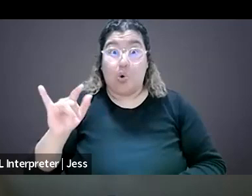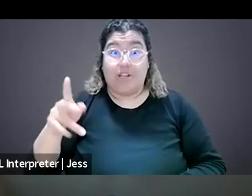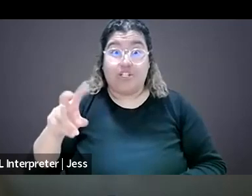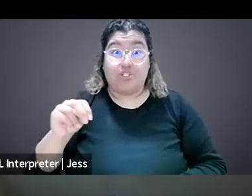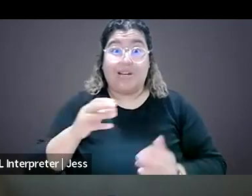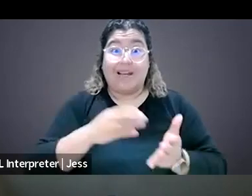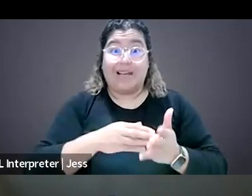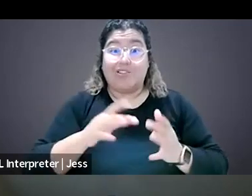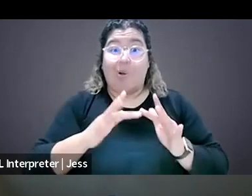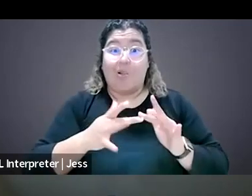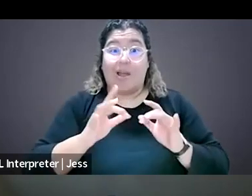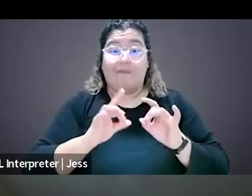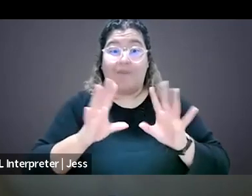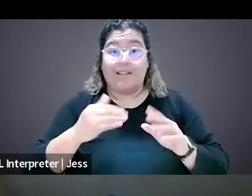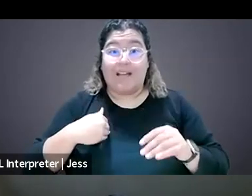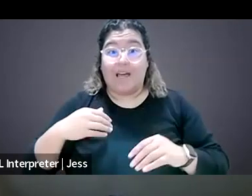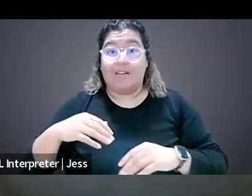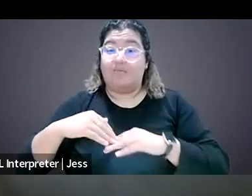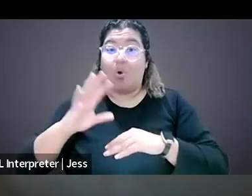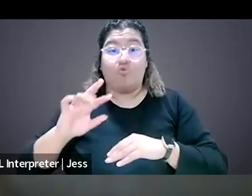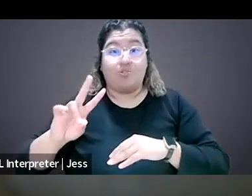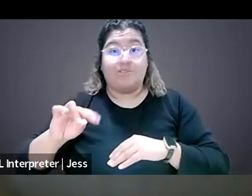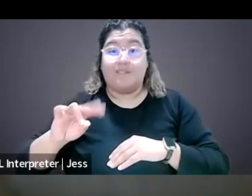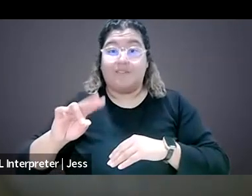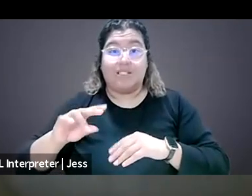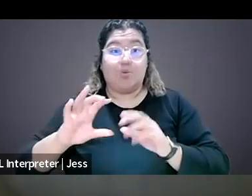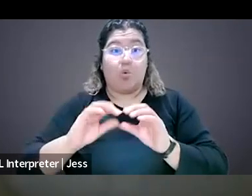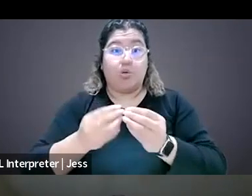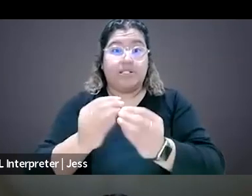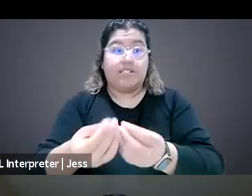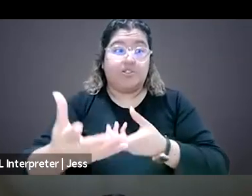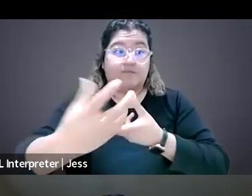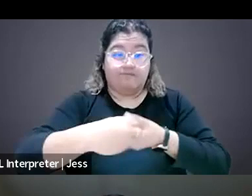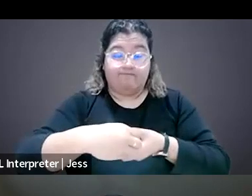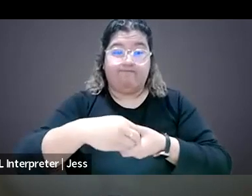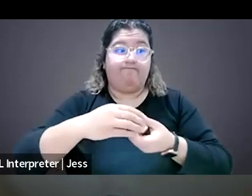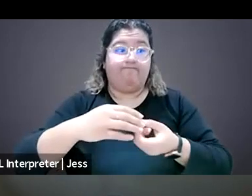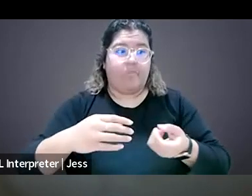organizations that are a part of the coalition and that's a lot of brain power